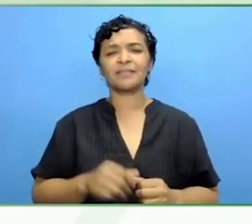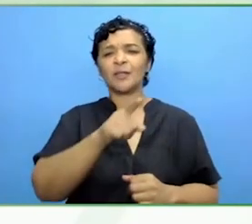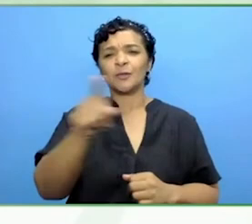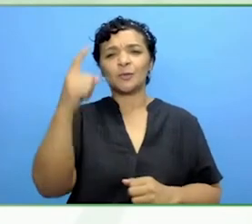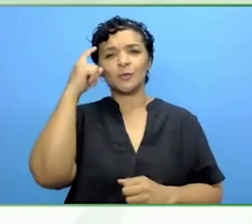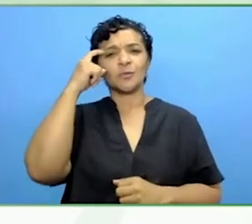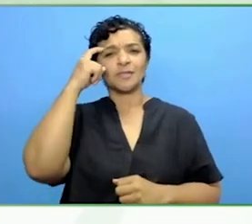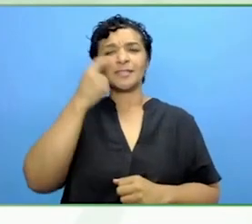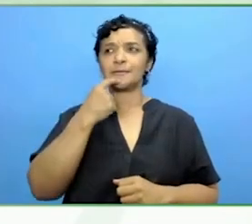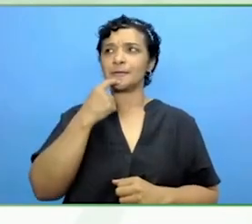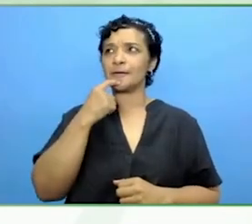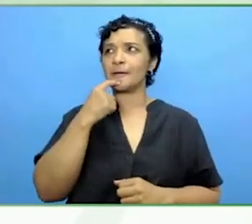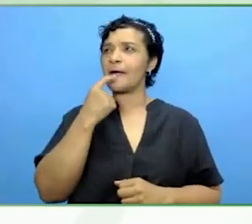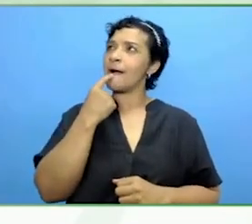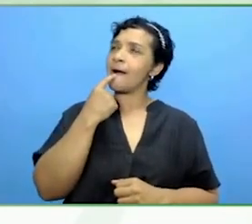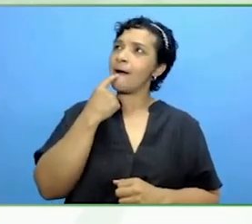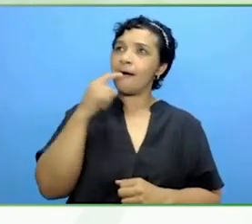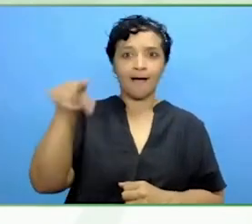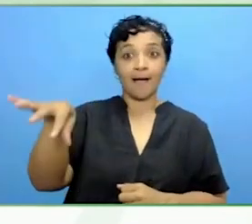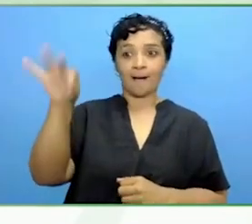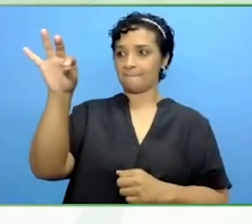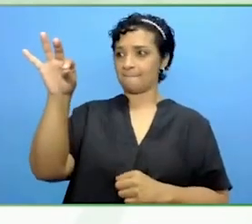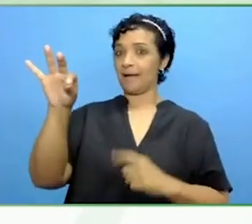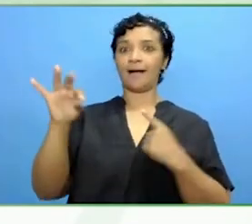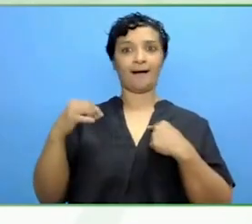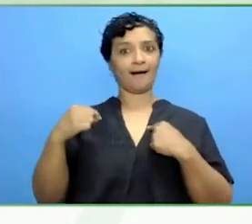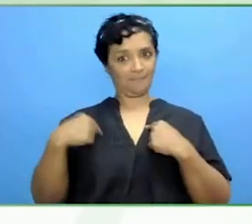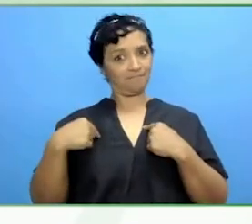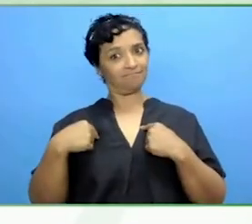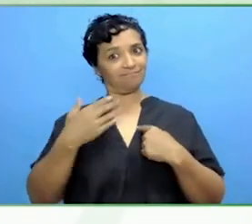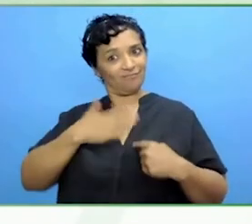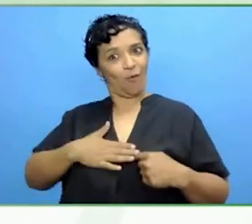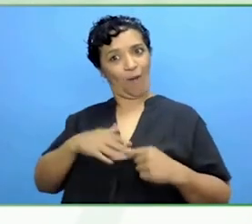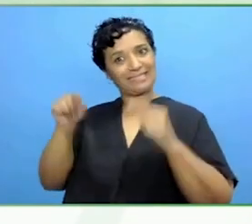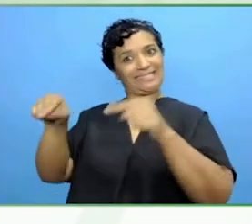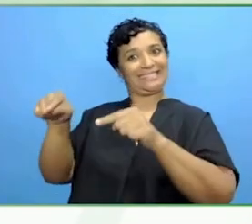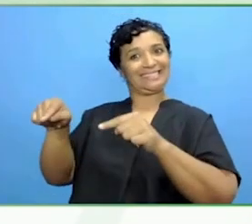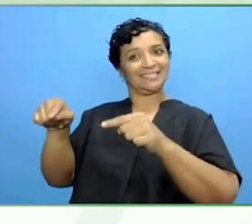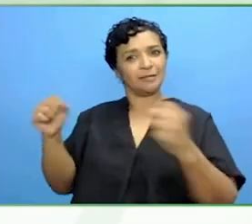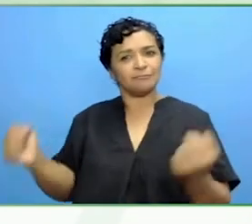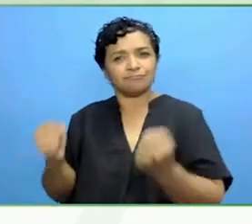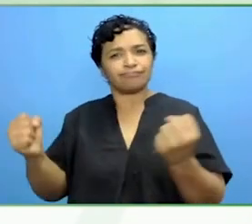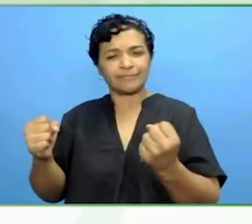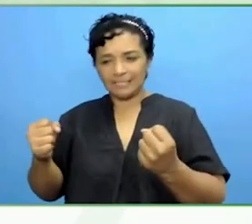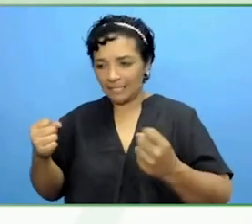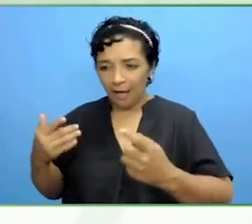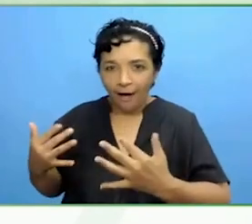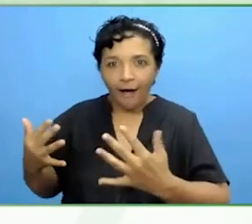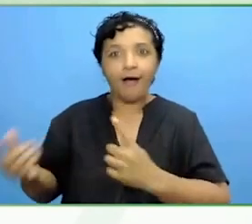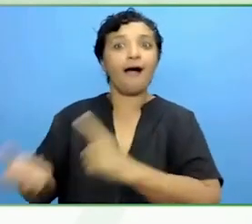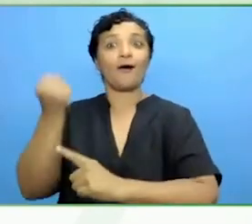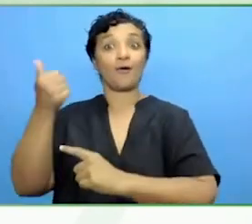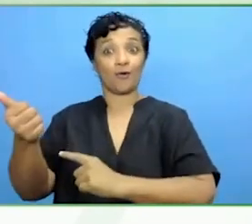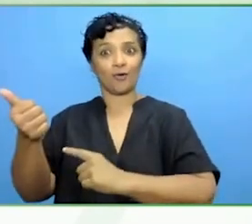Find one thing that you can do and do it until you do it well. Then find another thing and do it until you do it well.